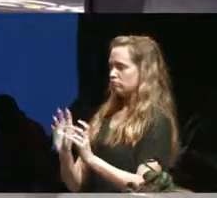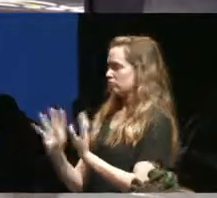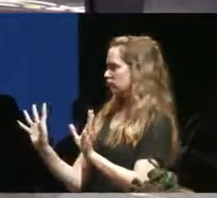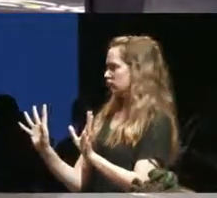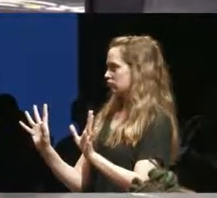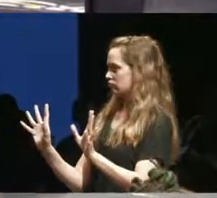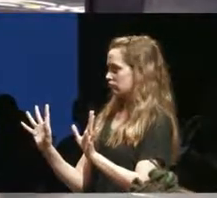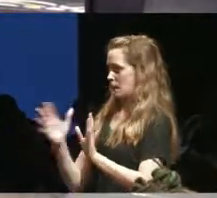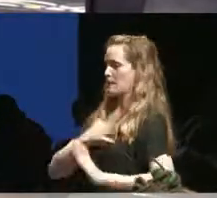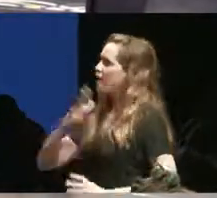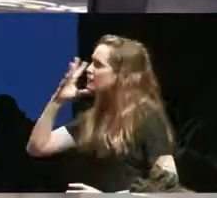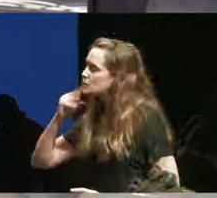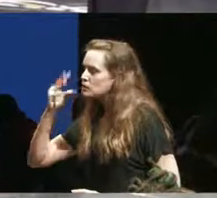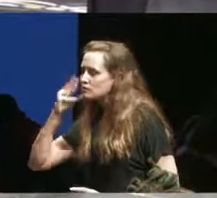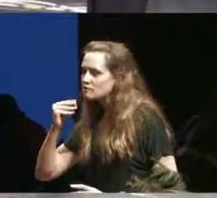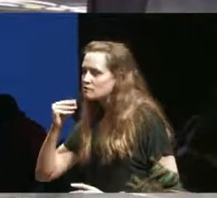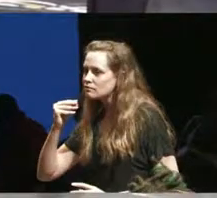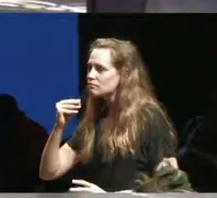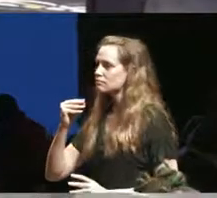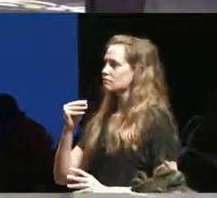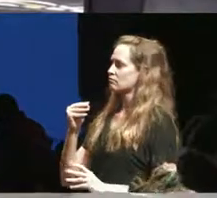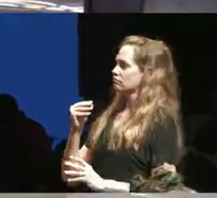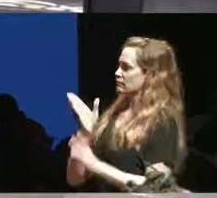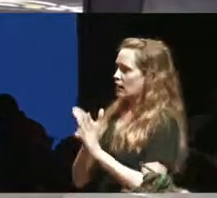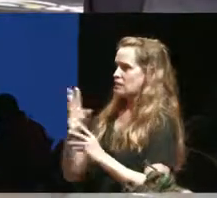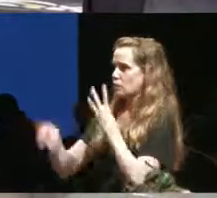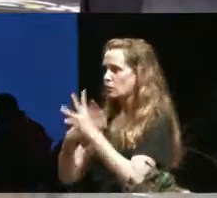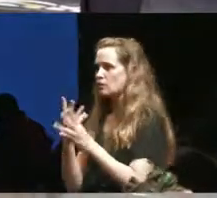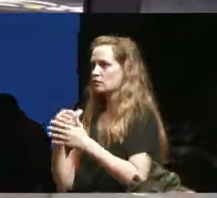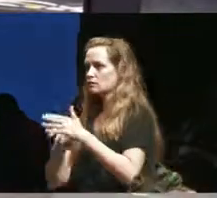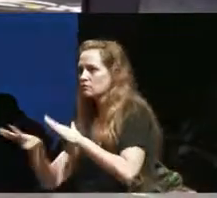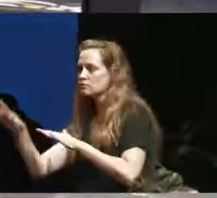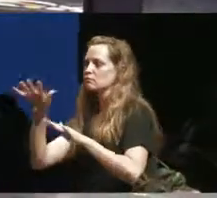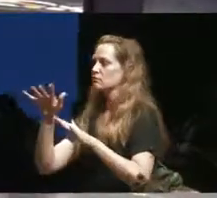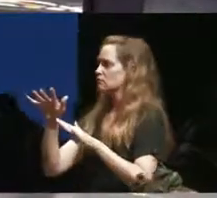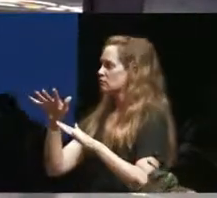that I experience psychosis and the world and but I also am a visual artist